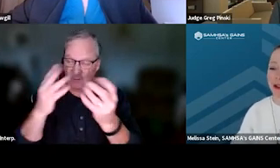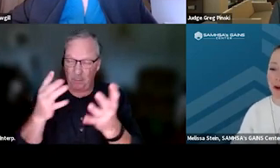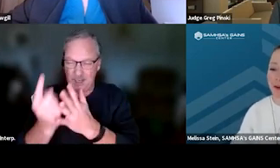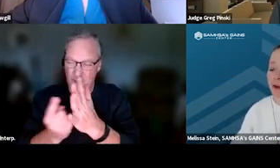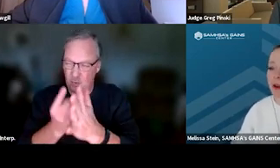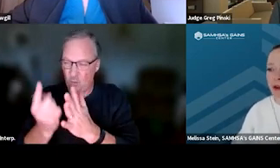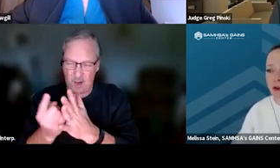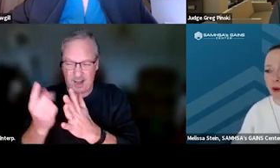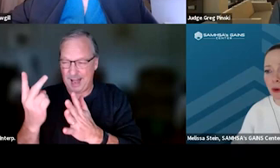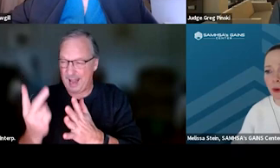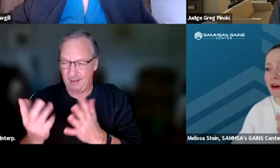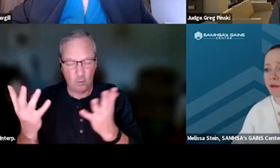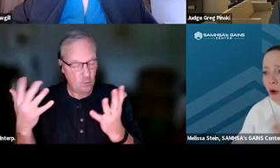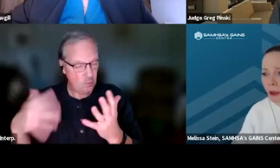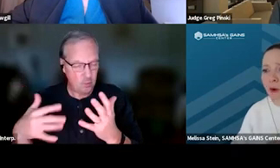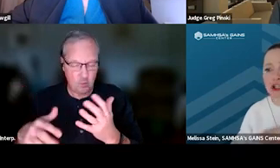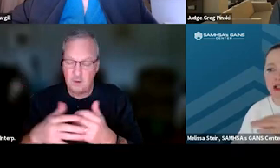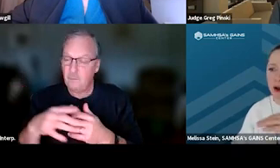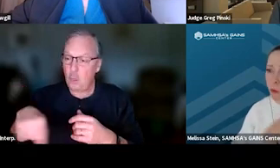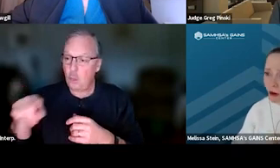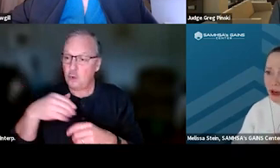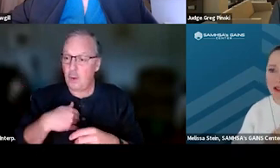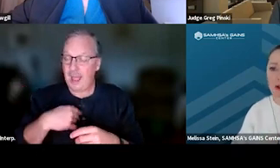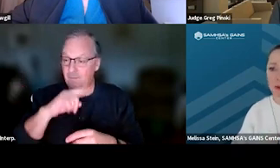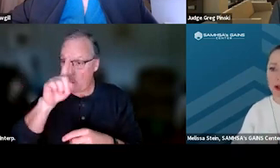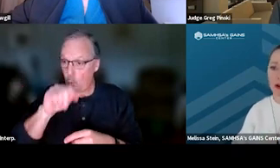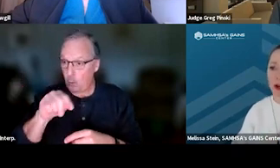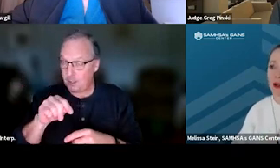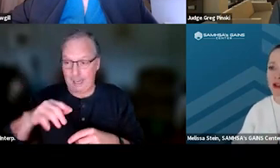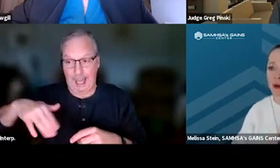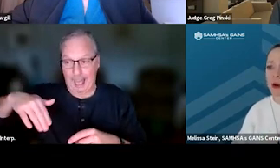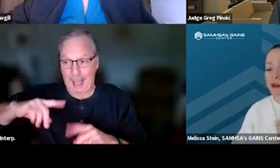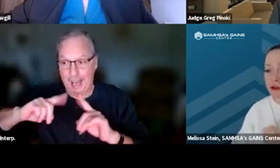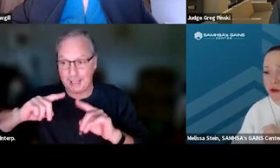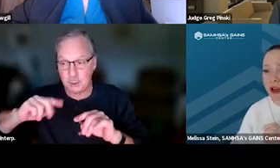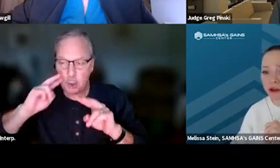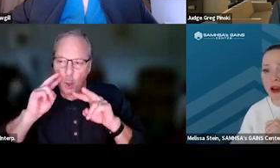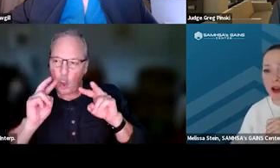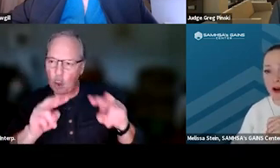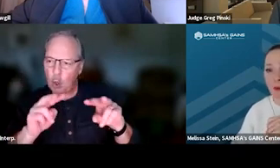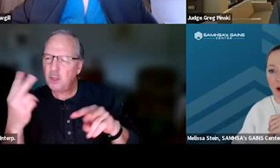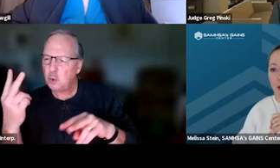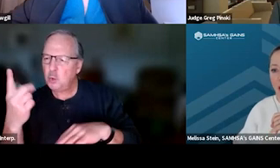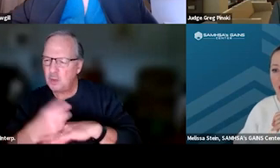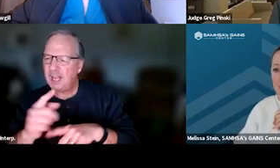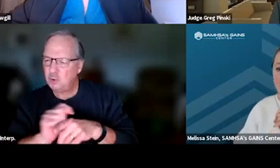So for those of you who have so many questions that weren't answered, really look into the two-day training with All Rise.